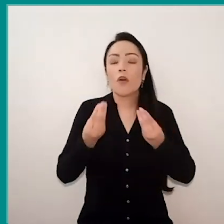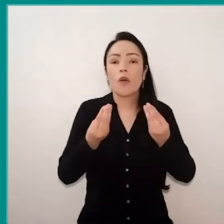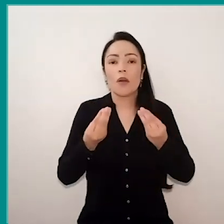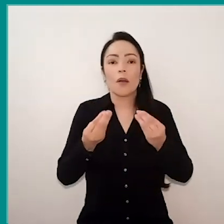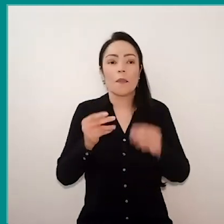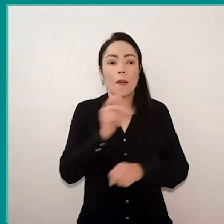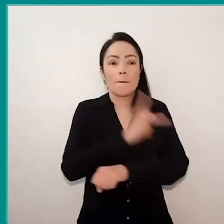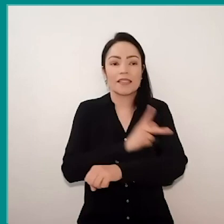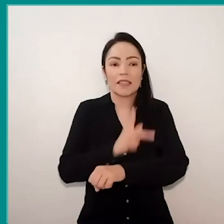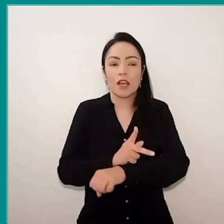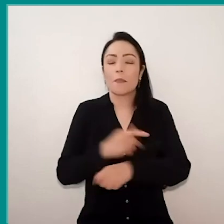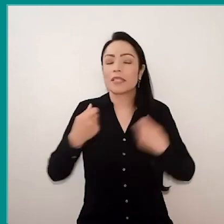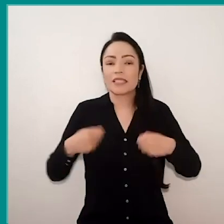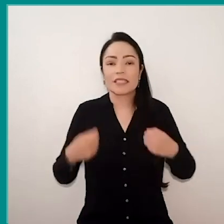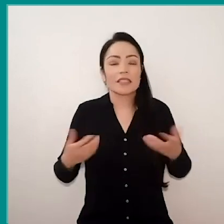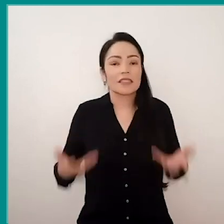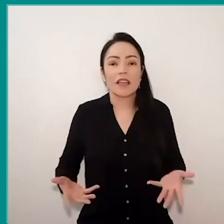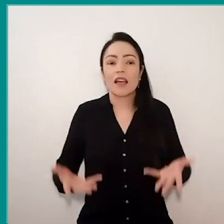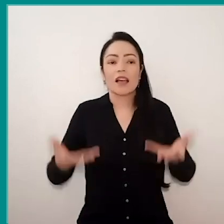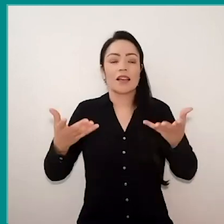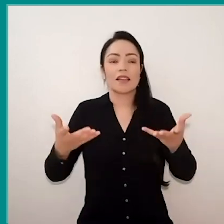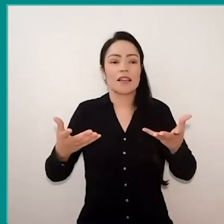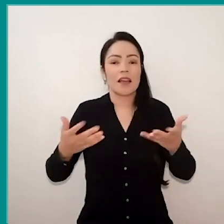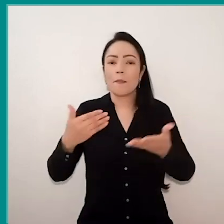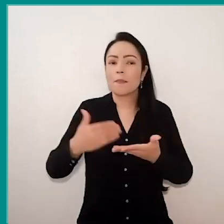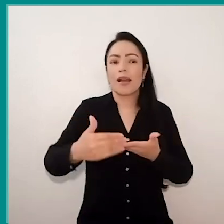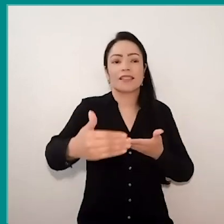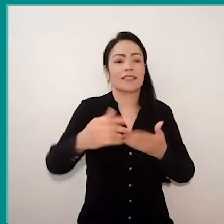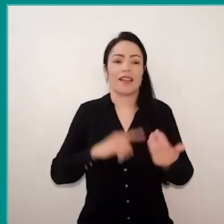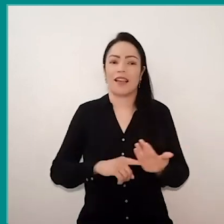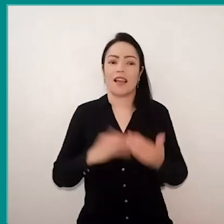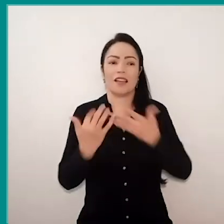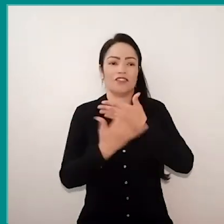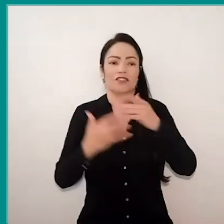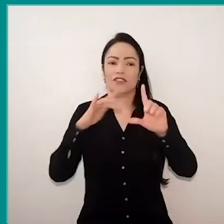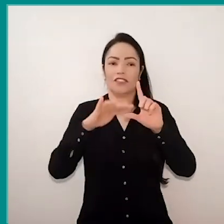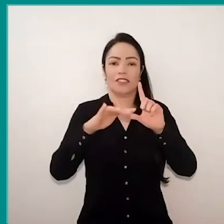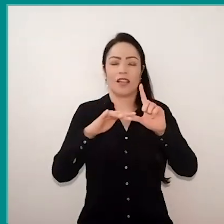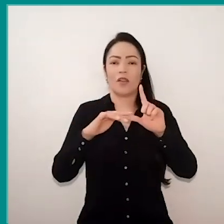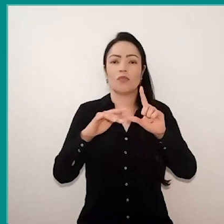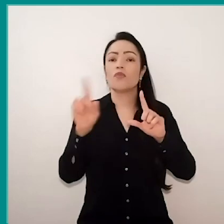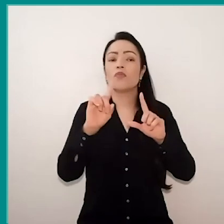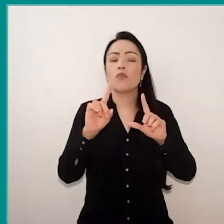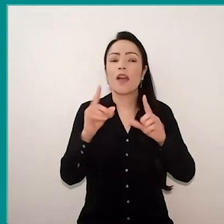need to break through this digital wall, because it's not the means, it's how you do it.